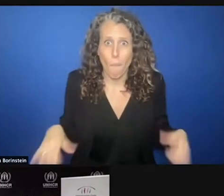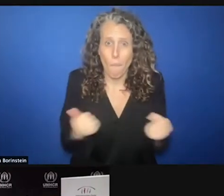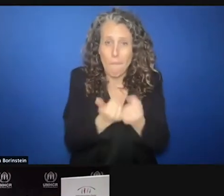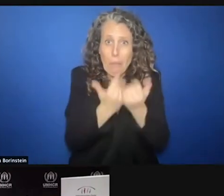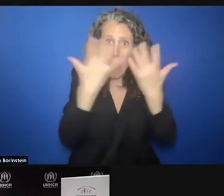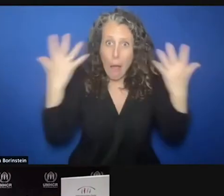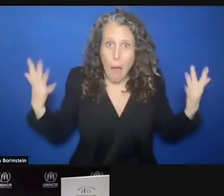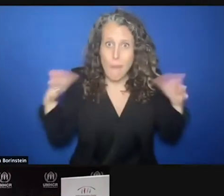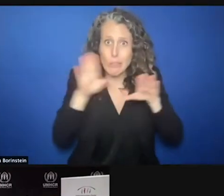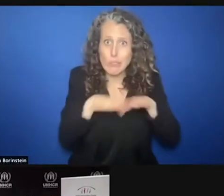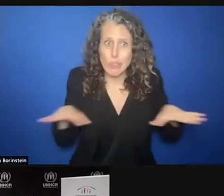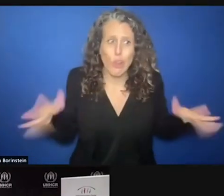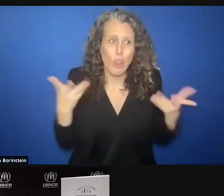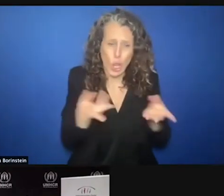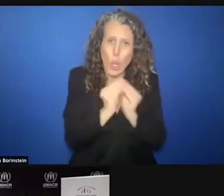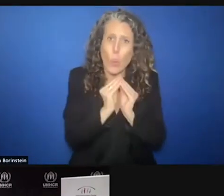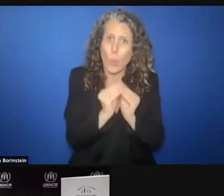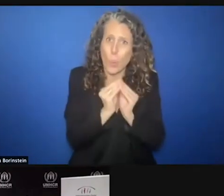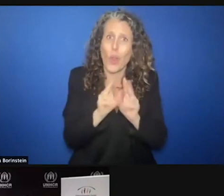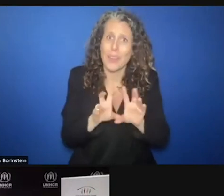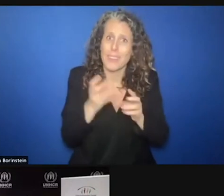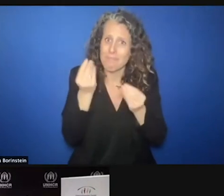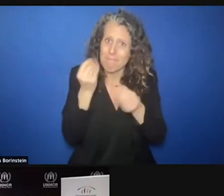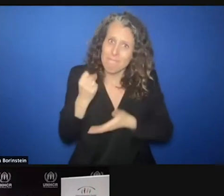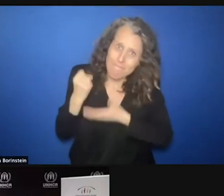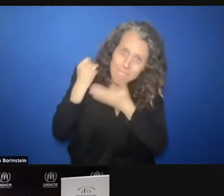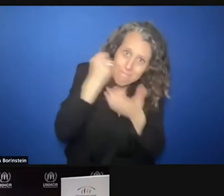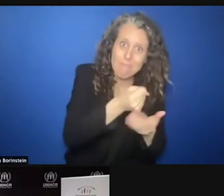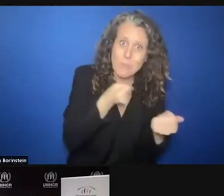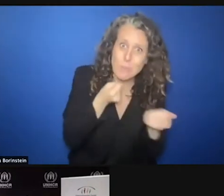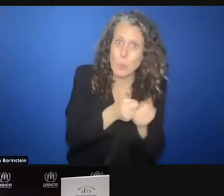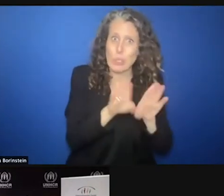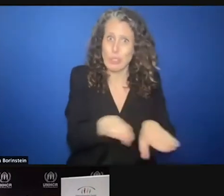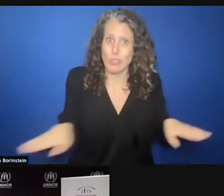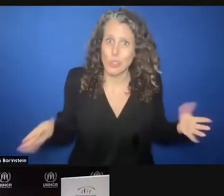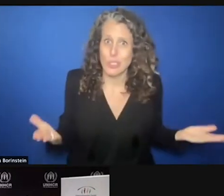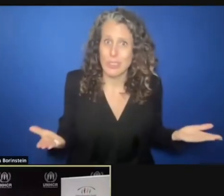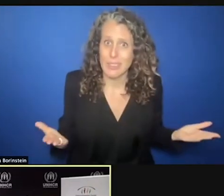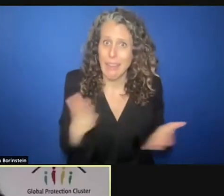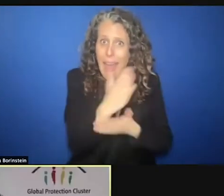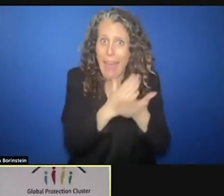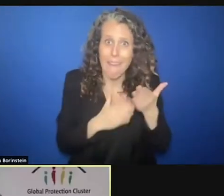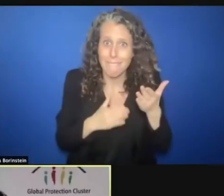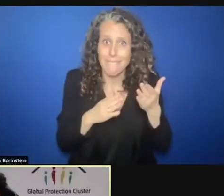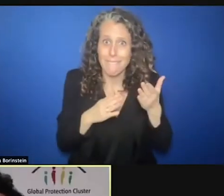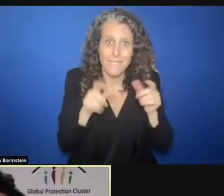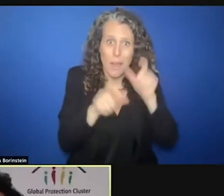specifically in the protection of children? >> WILLIAM CHEMALY: Absolutely. Children are half